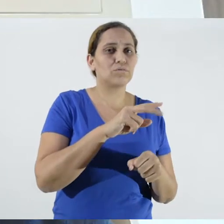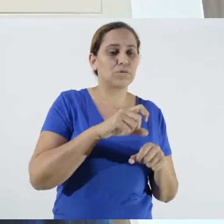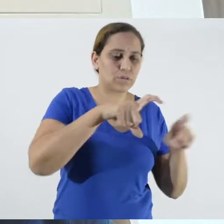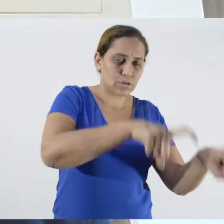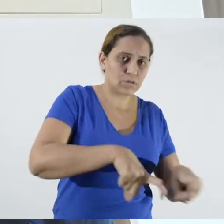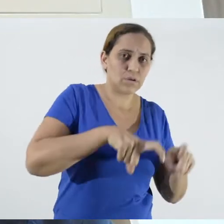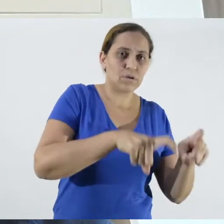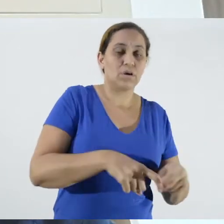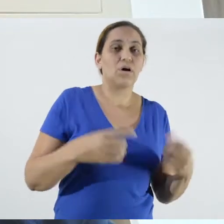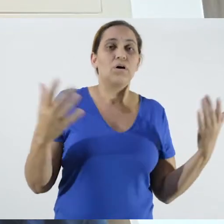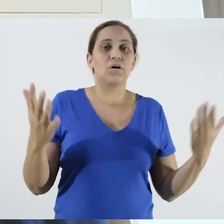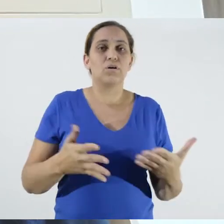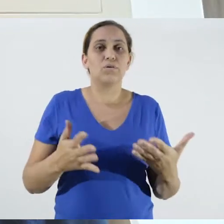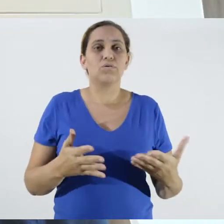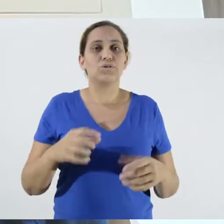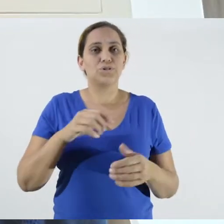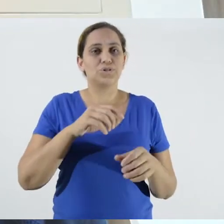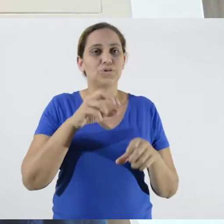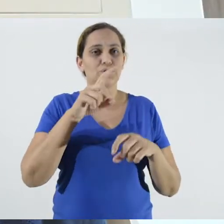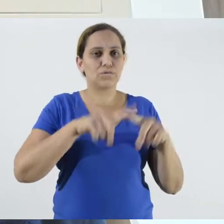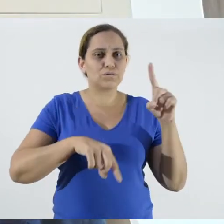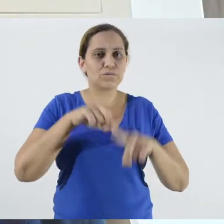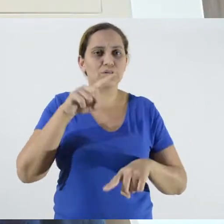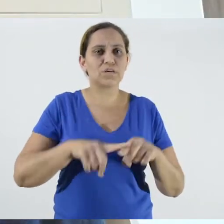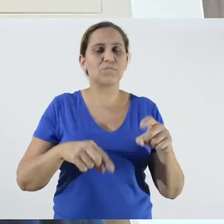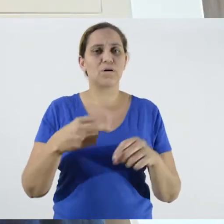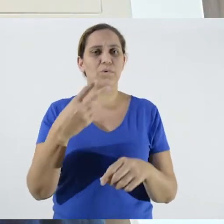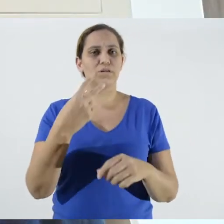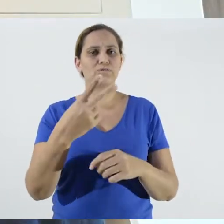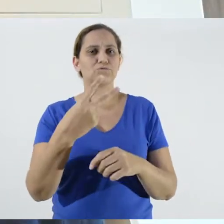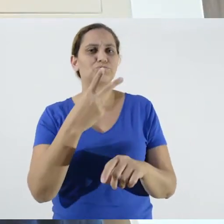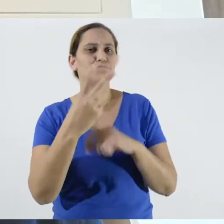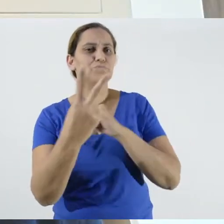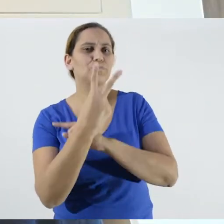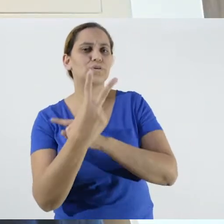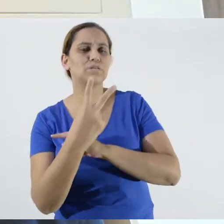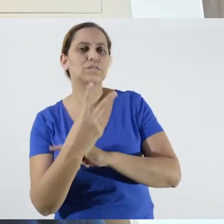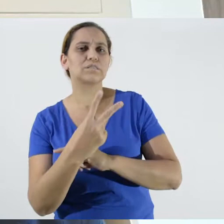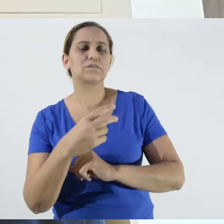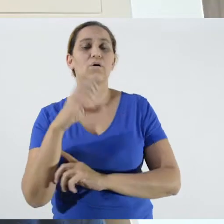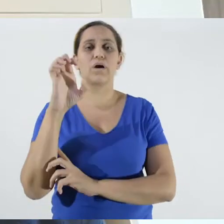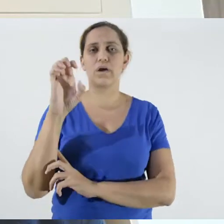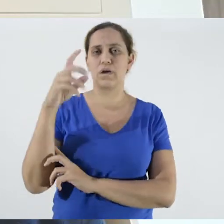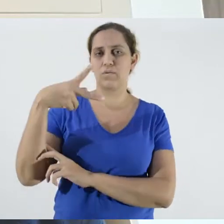protective equipment, PPE. They already help protect you from the risks of work